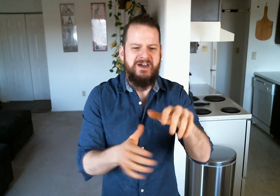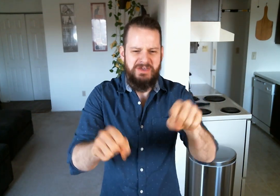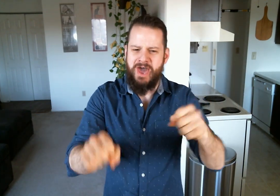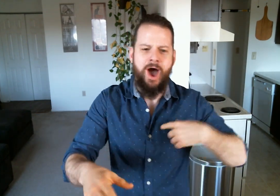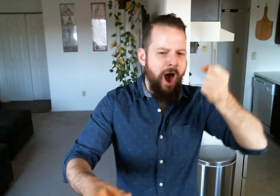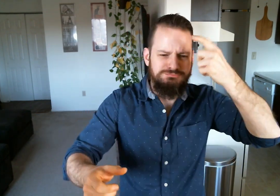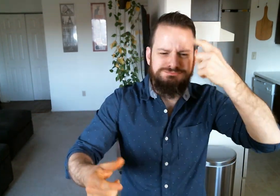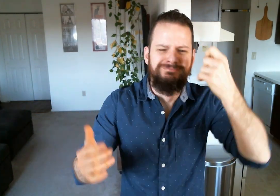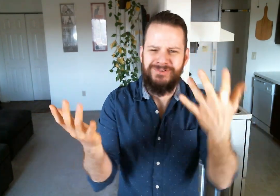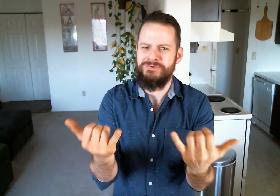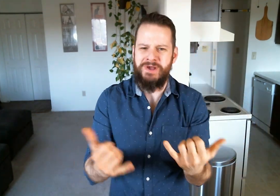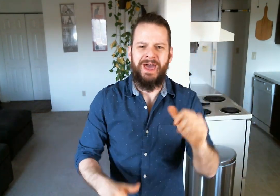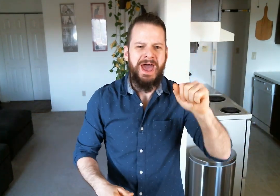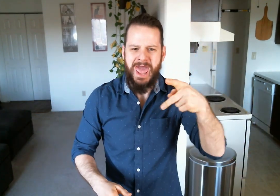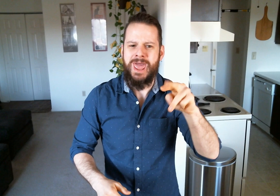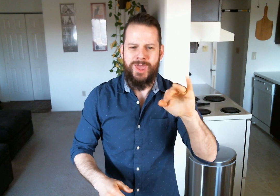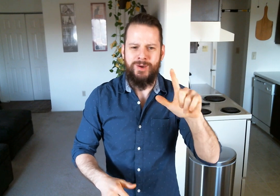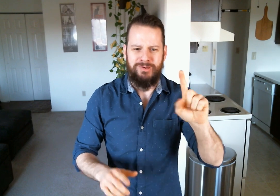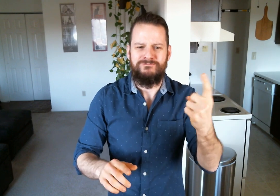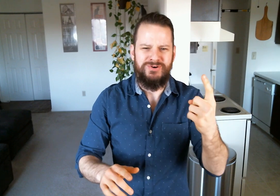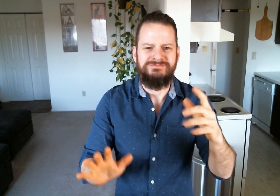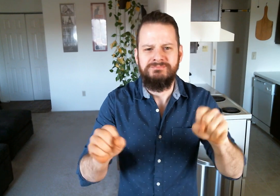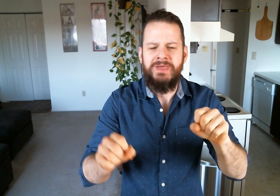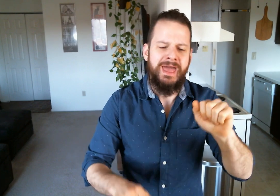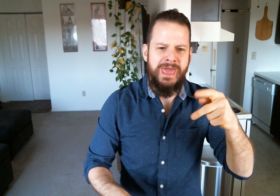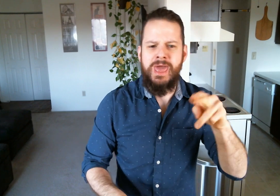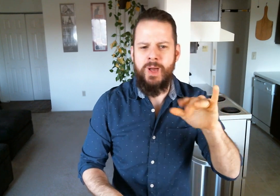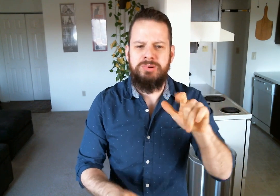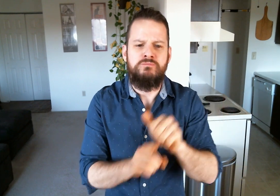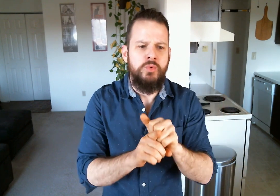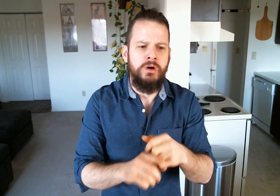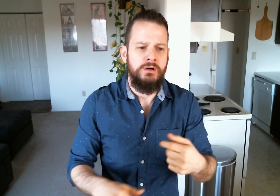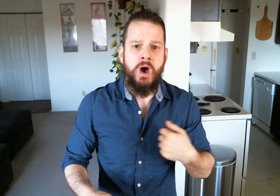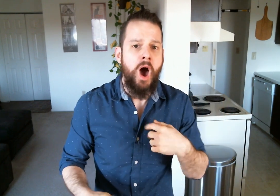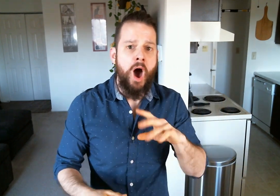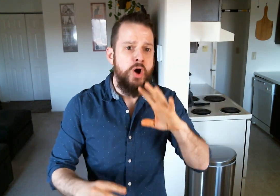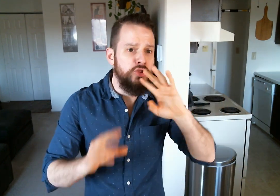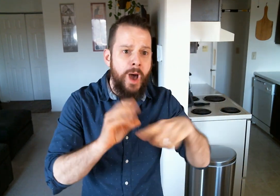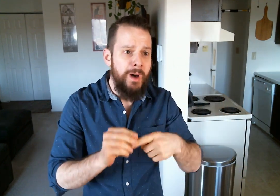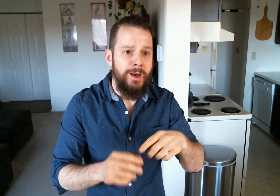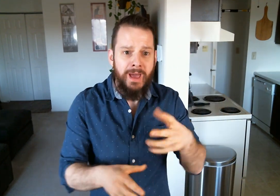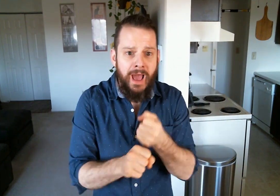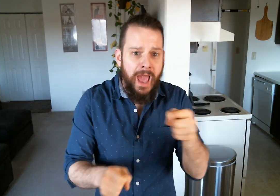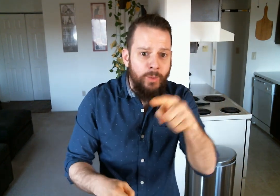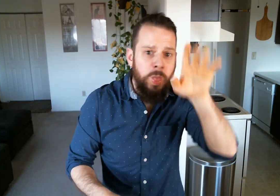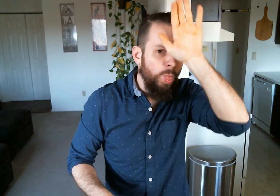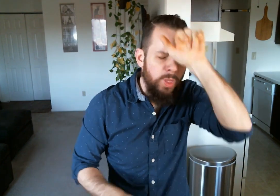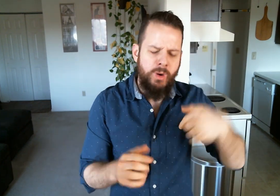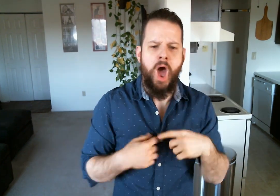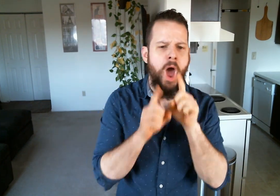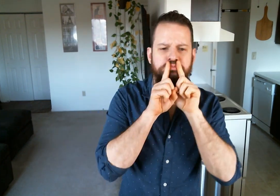Yeah, I understand! Today is April 1st, it's April Fool's. I'm not here to make you dupes.